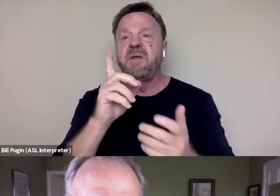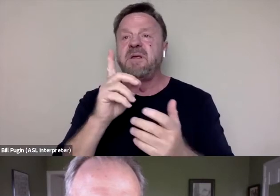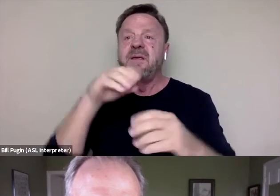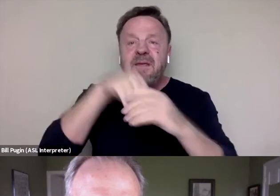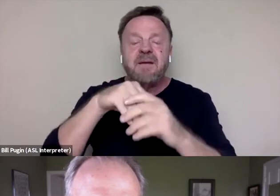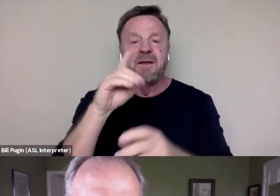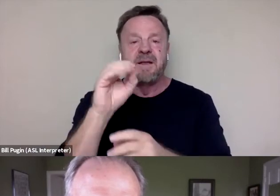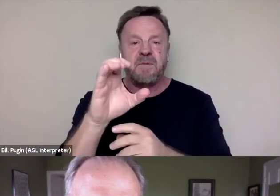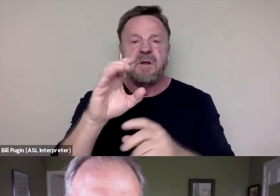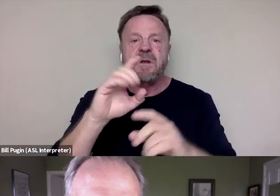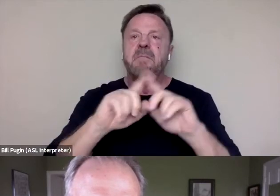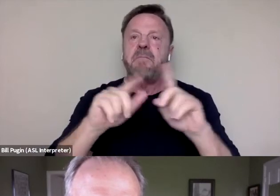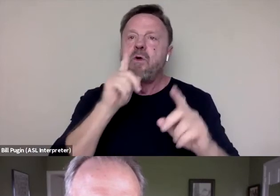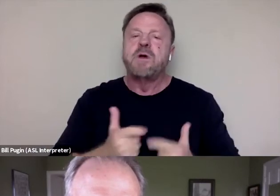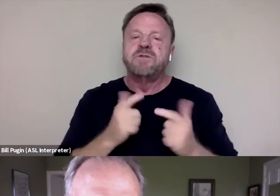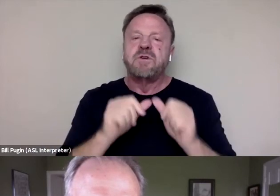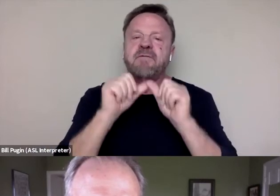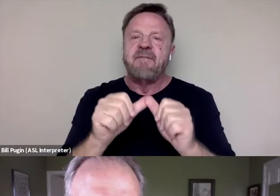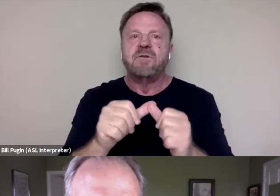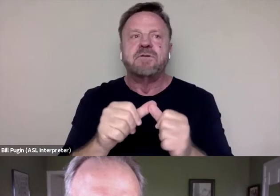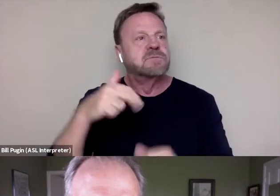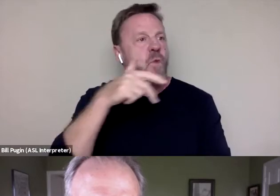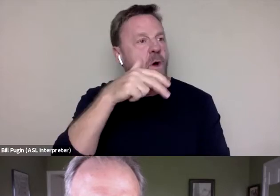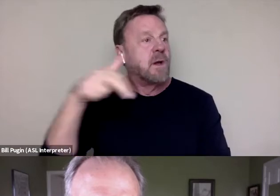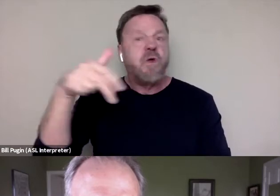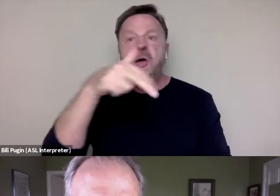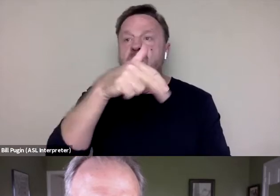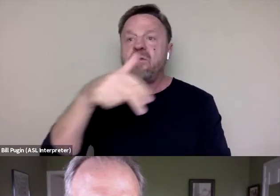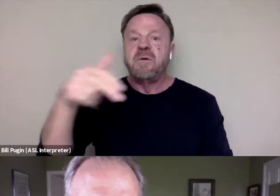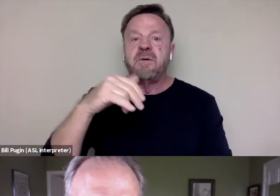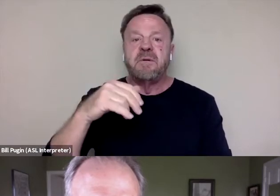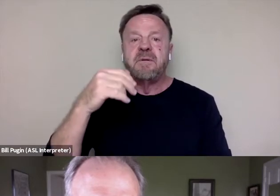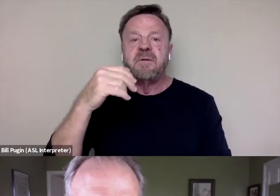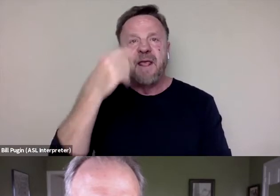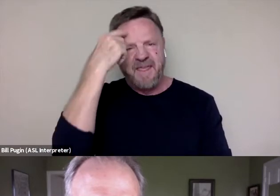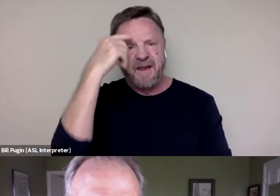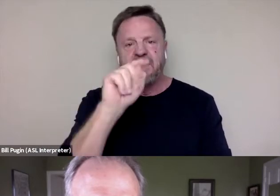but who are survivors walking around. I think of the Toni Morrison book "The Bluest Eye",